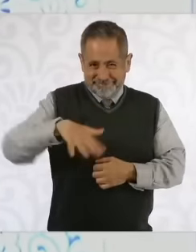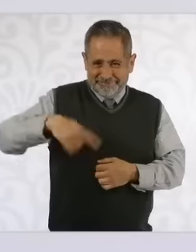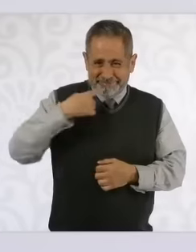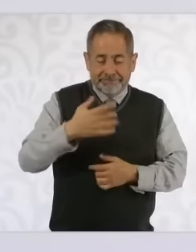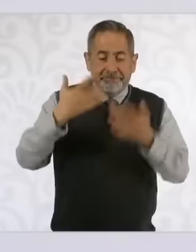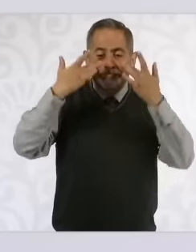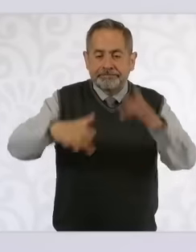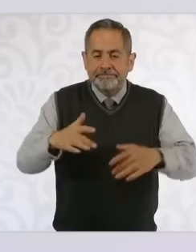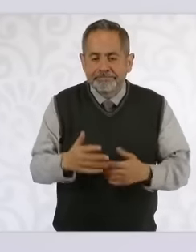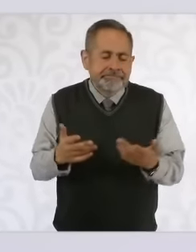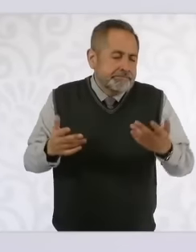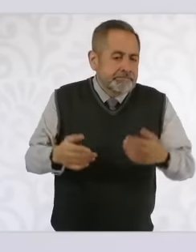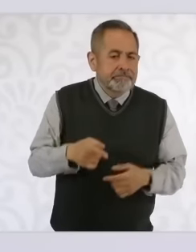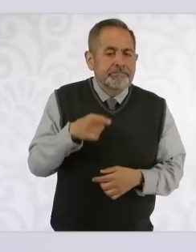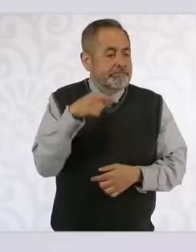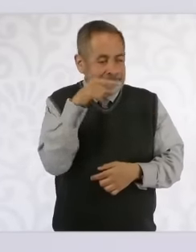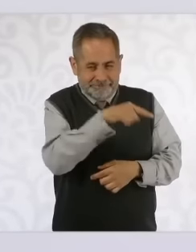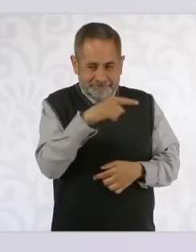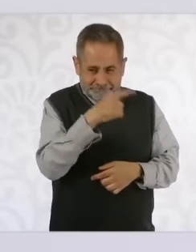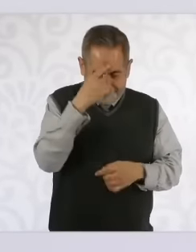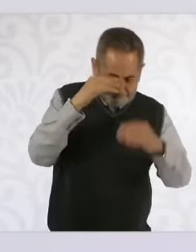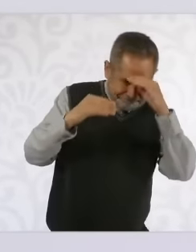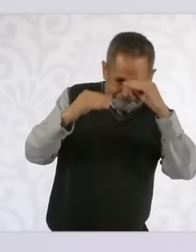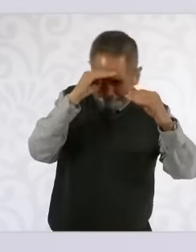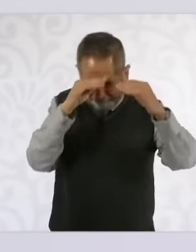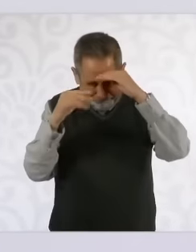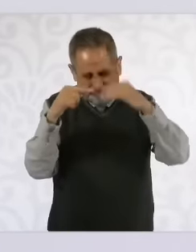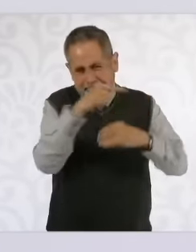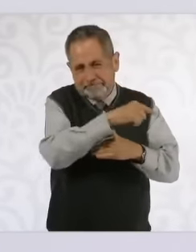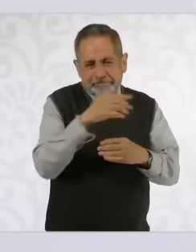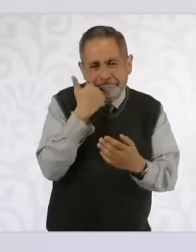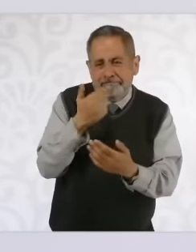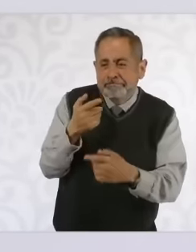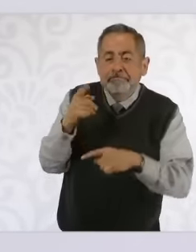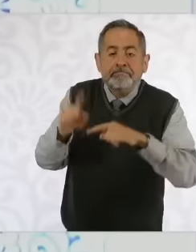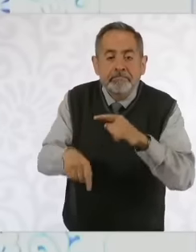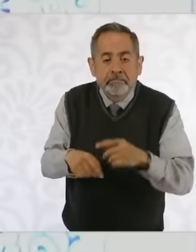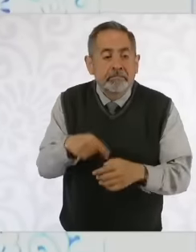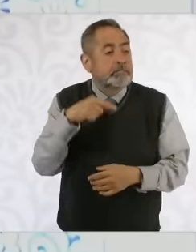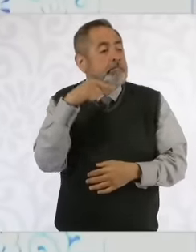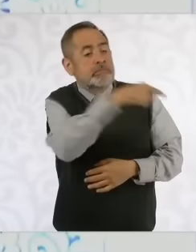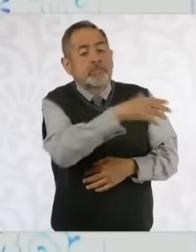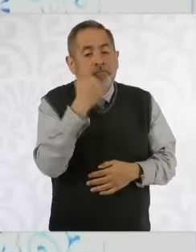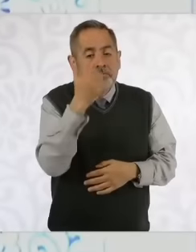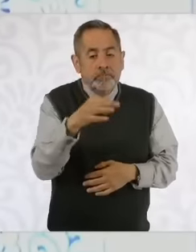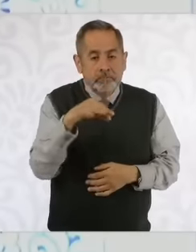they are proposing in their modification is that the ministers be elected but the